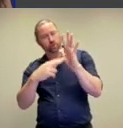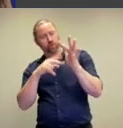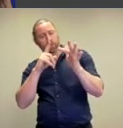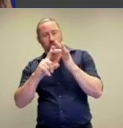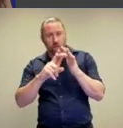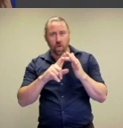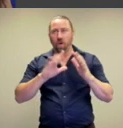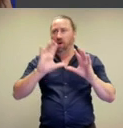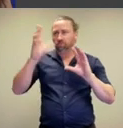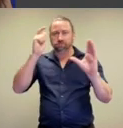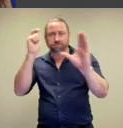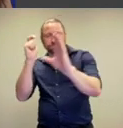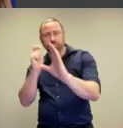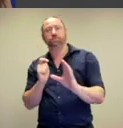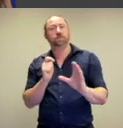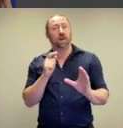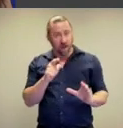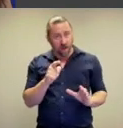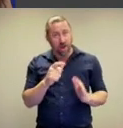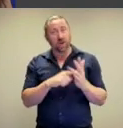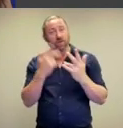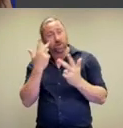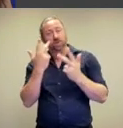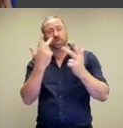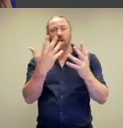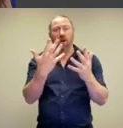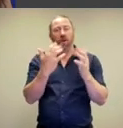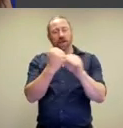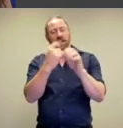stone, nude statues were used to